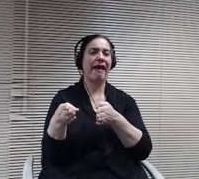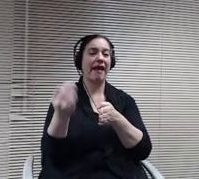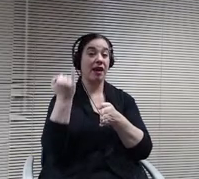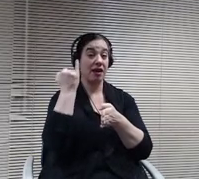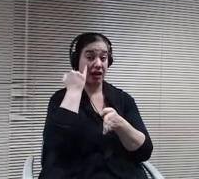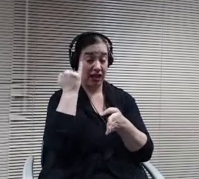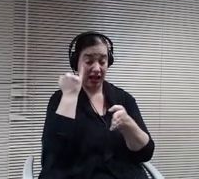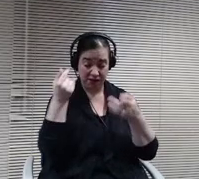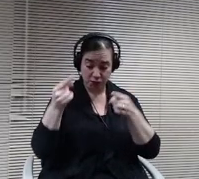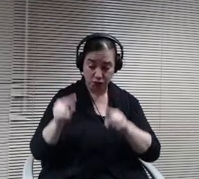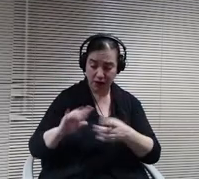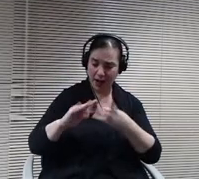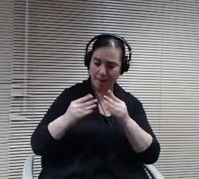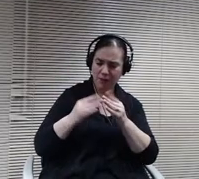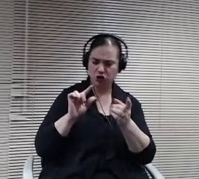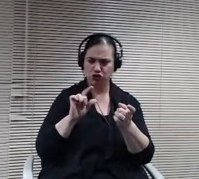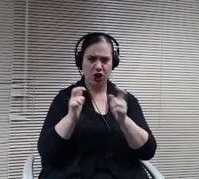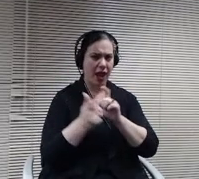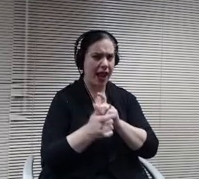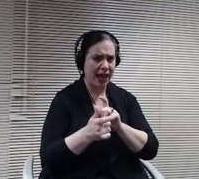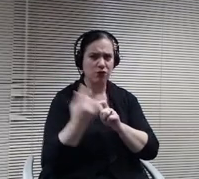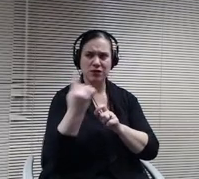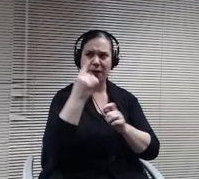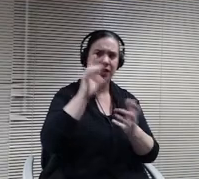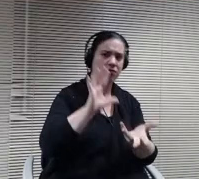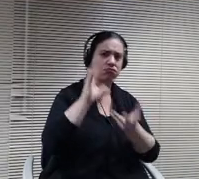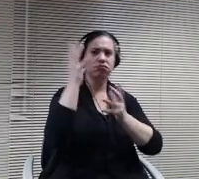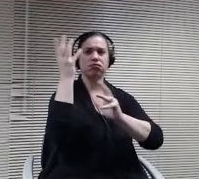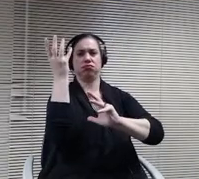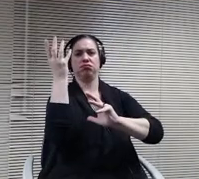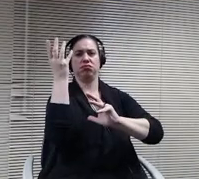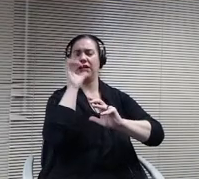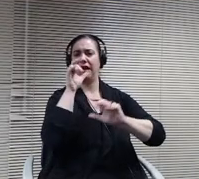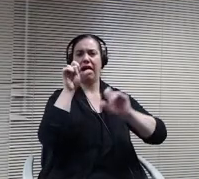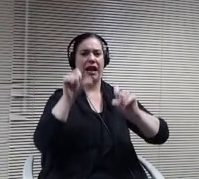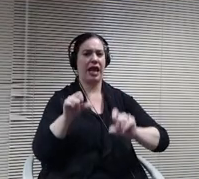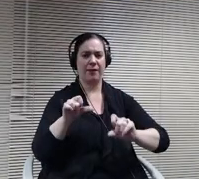allowed to bring high school kids in on the day, we are now